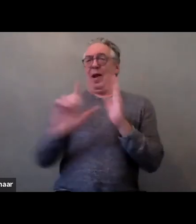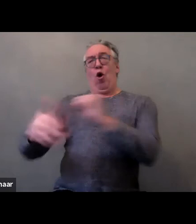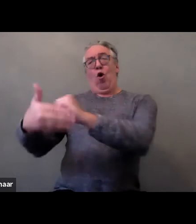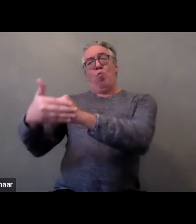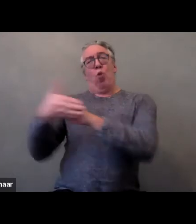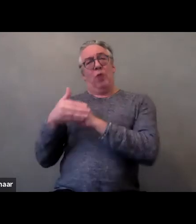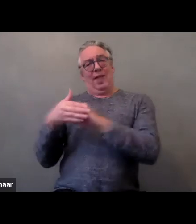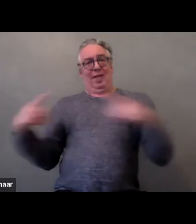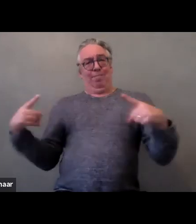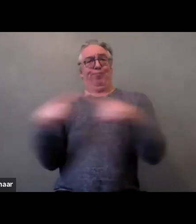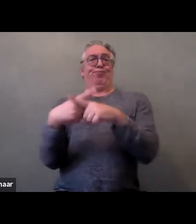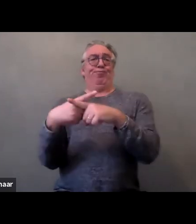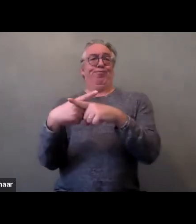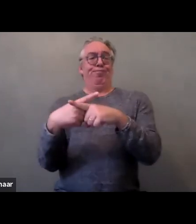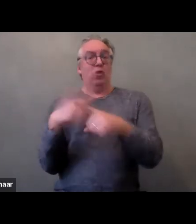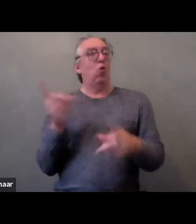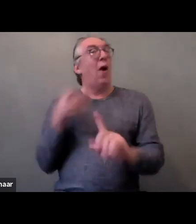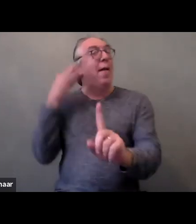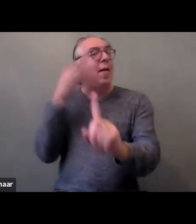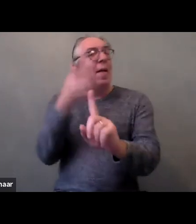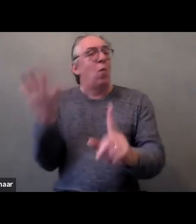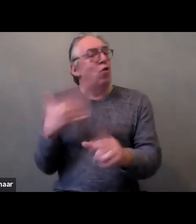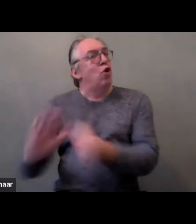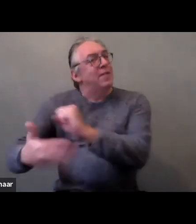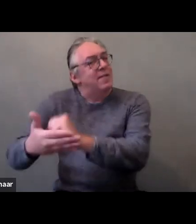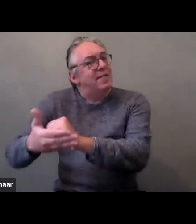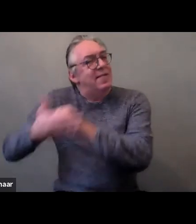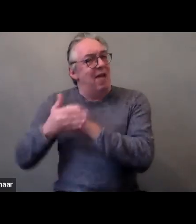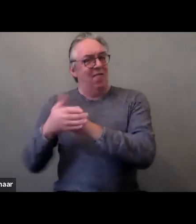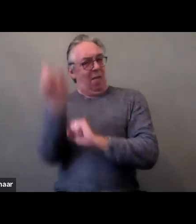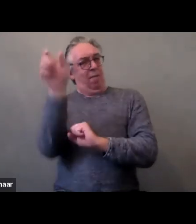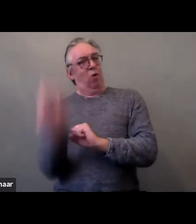with the aim of safeguarding the interest of the affected person